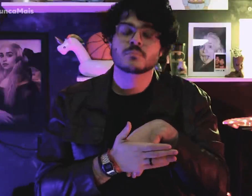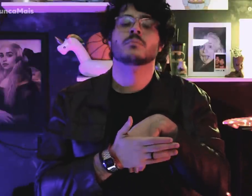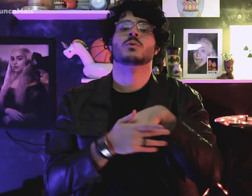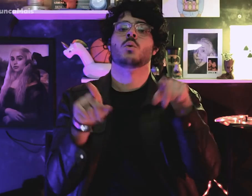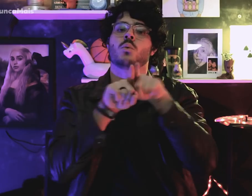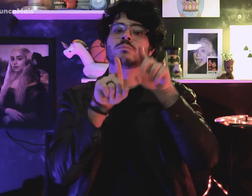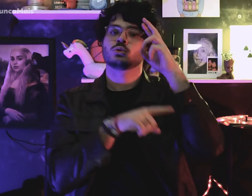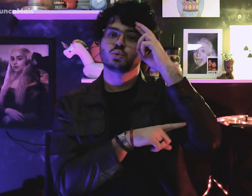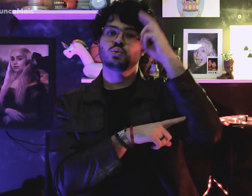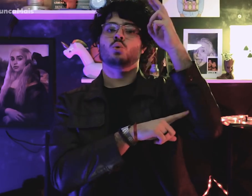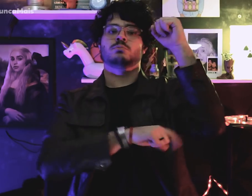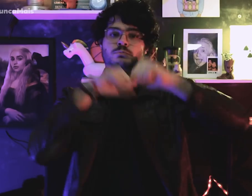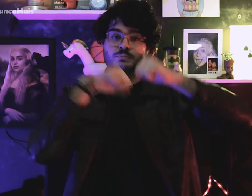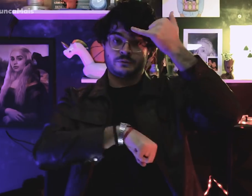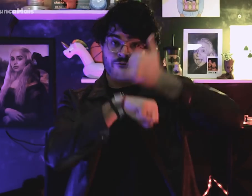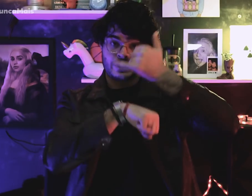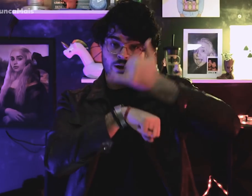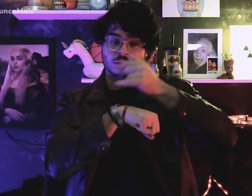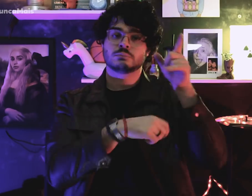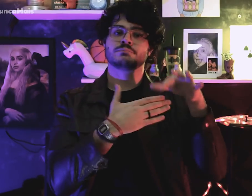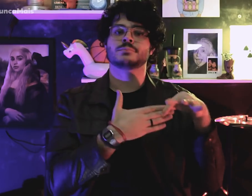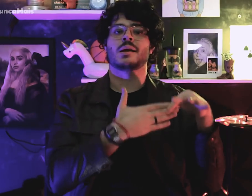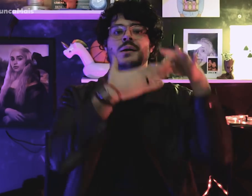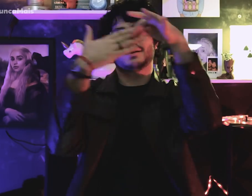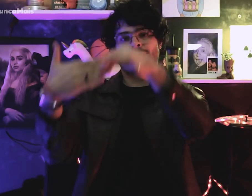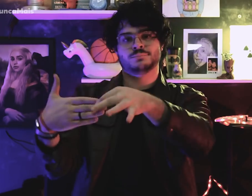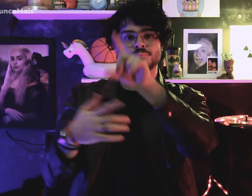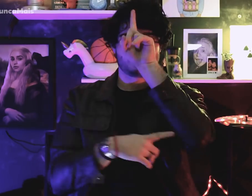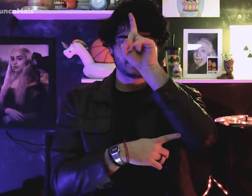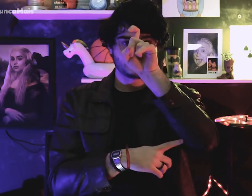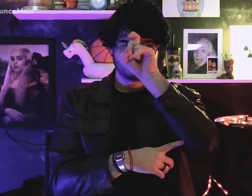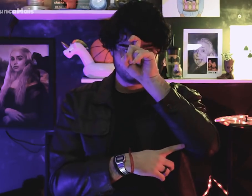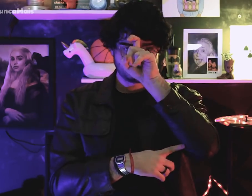and was taken to the hospital by owner of the metallurgical industry.